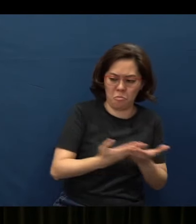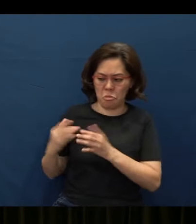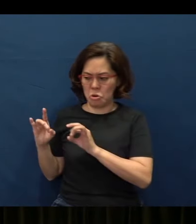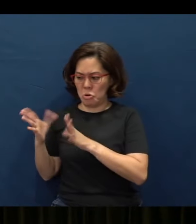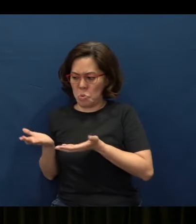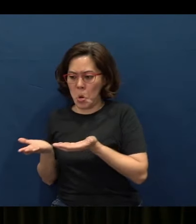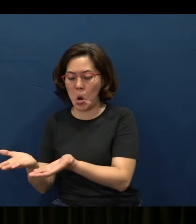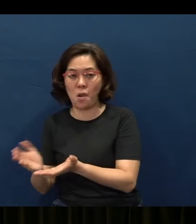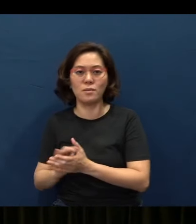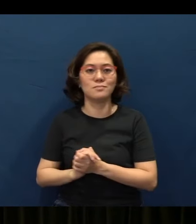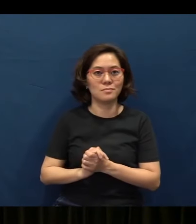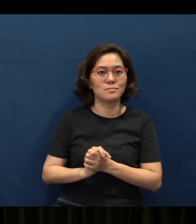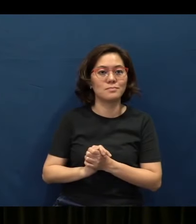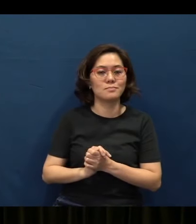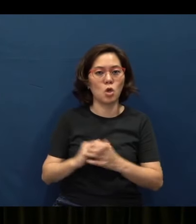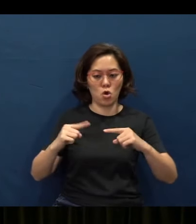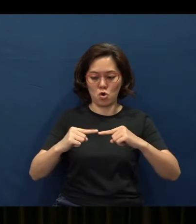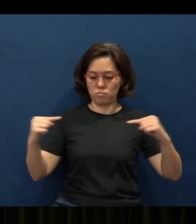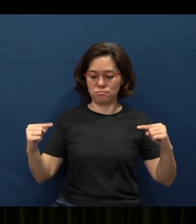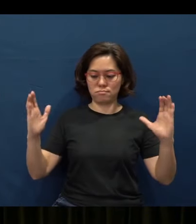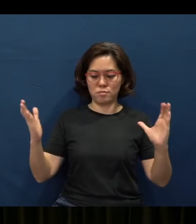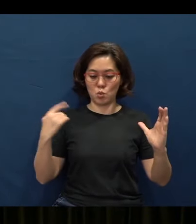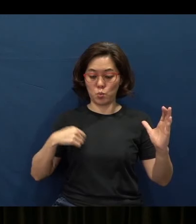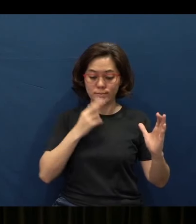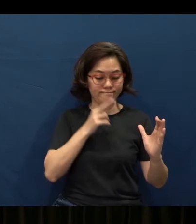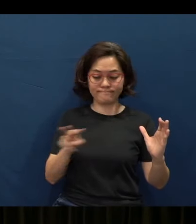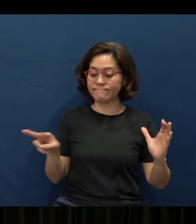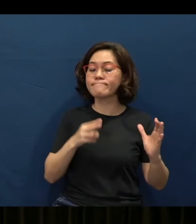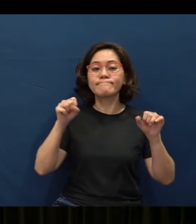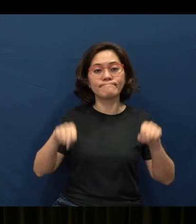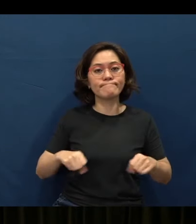There's that comparison, that opposite that we can see that they have.